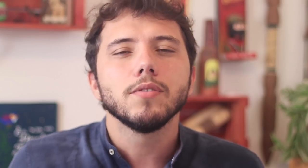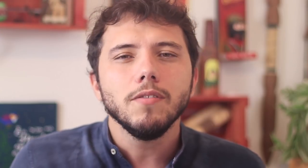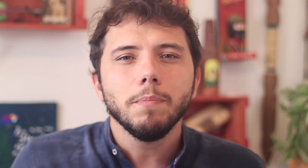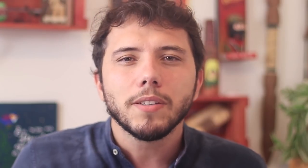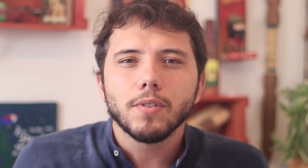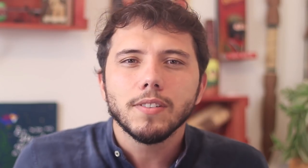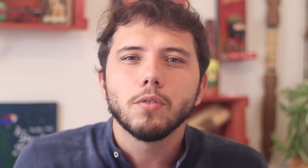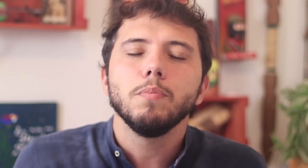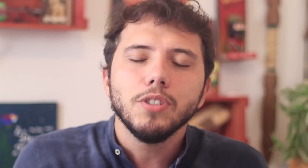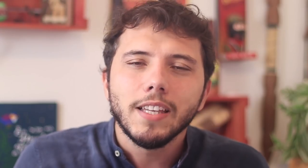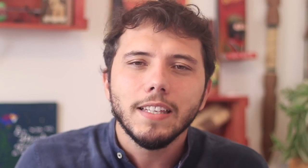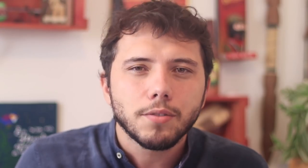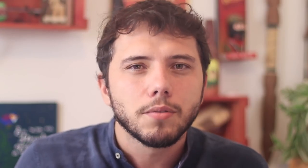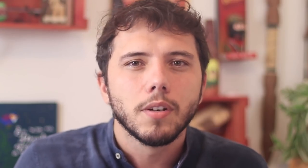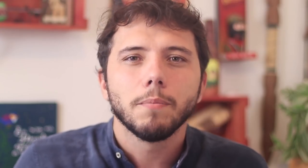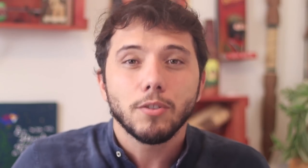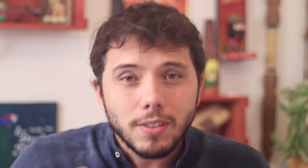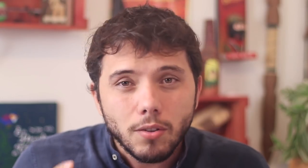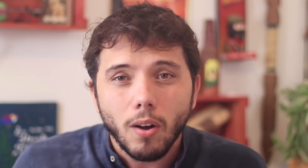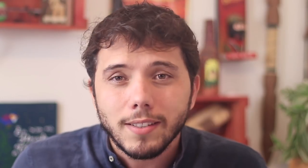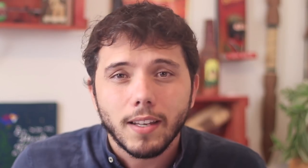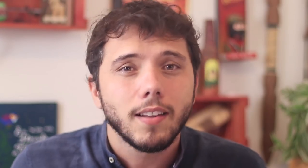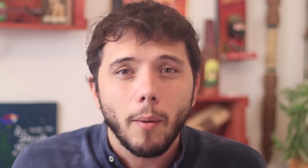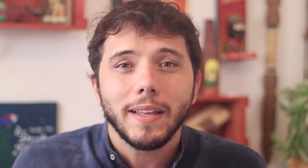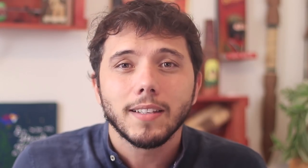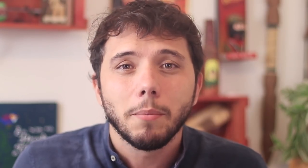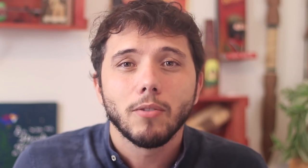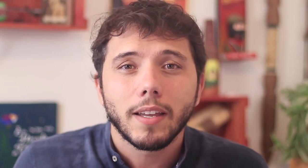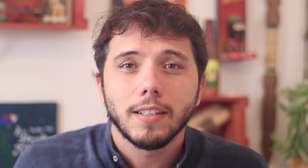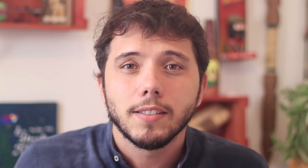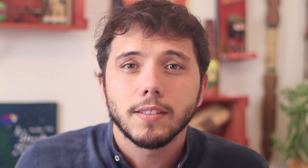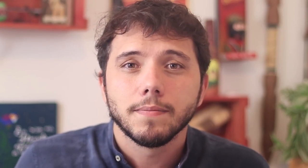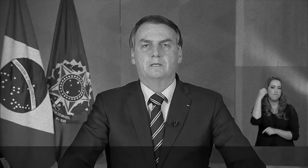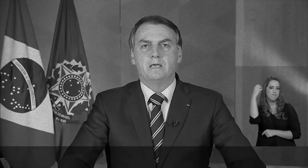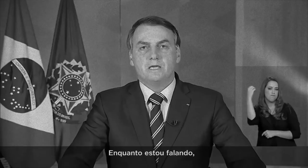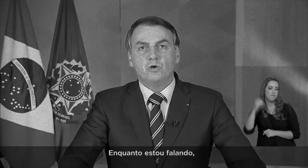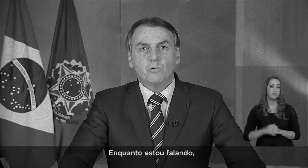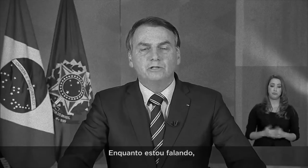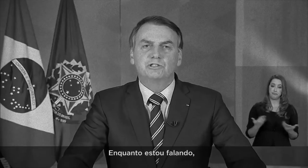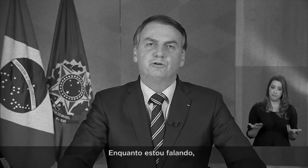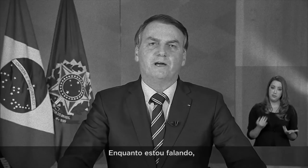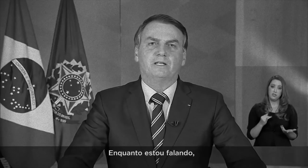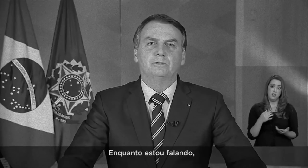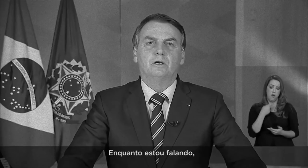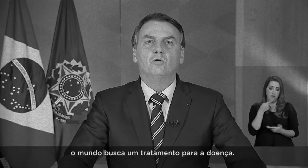Which included people in vulnerable groups, elderly people that he was shaking hands with. As I speak